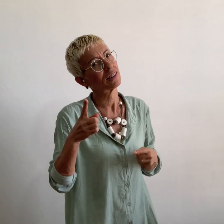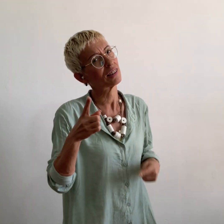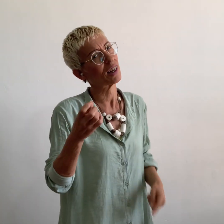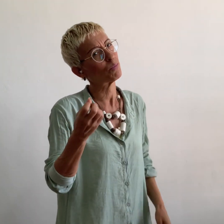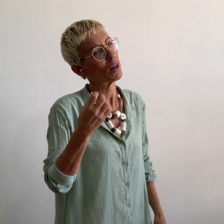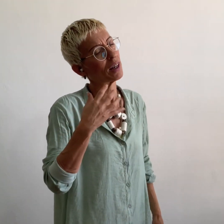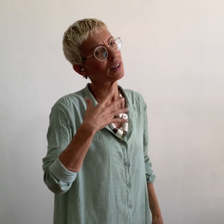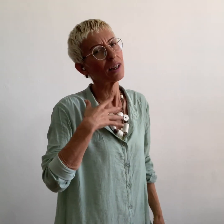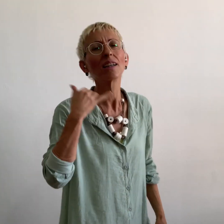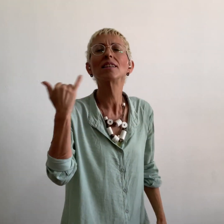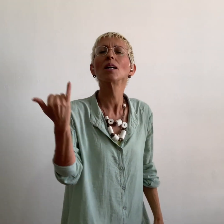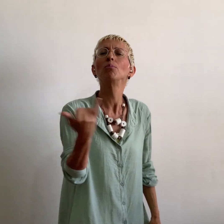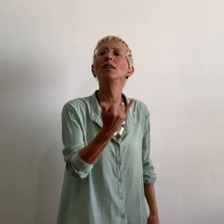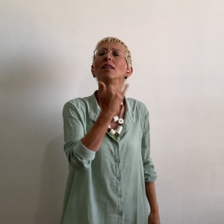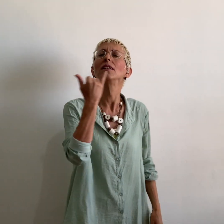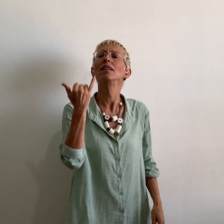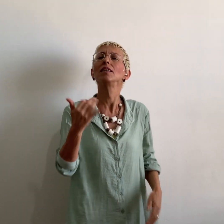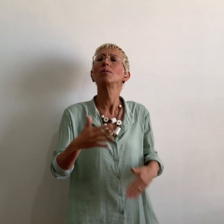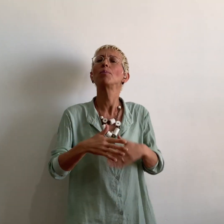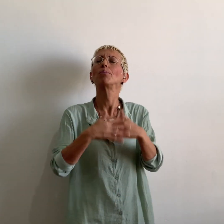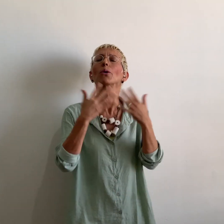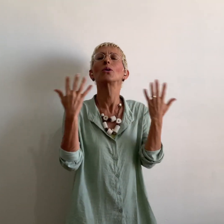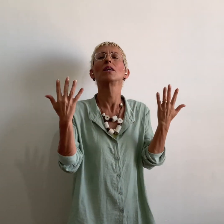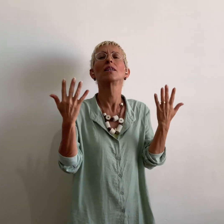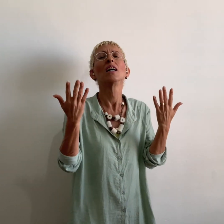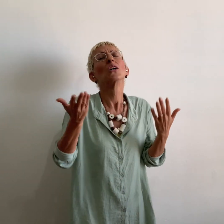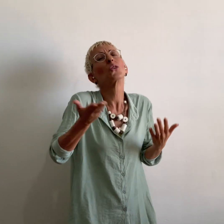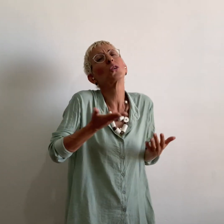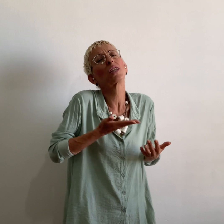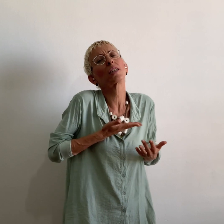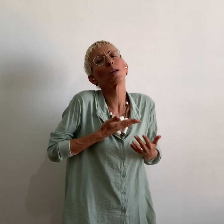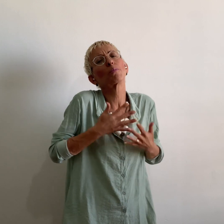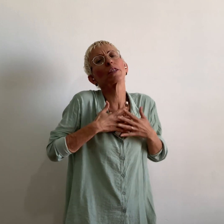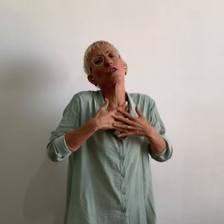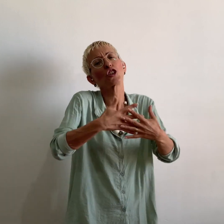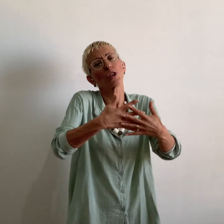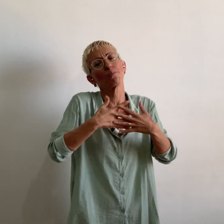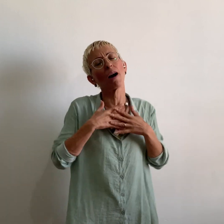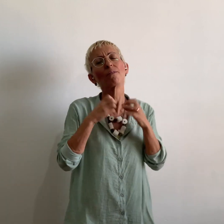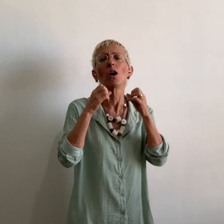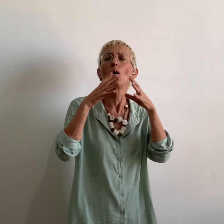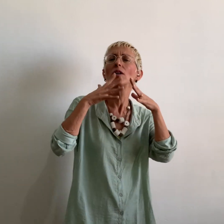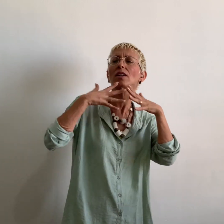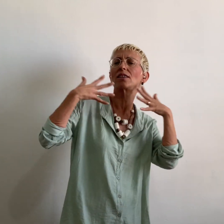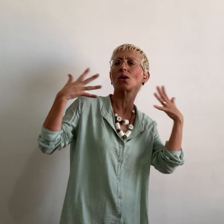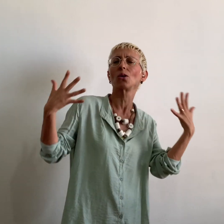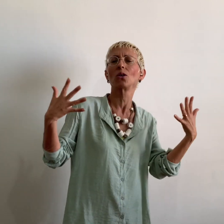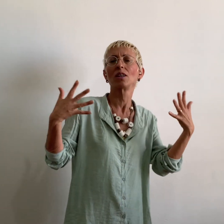You always come to me in the morning Give me a big breath and light